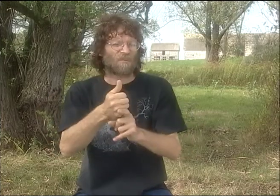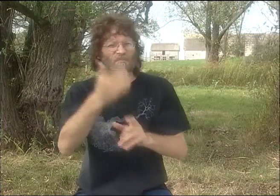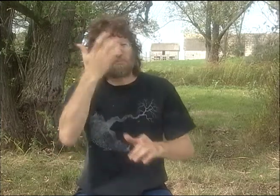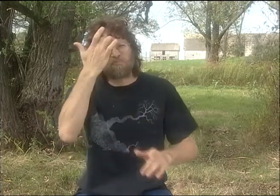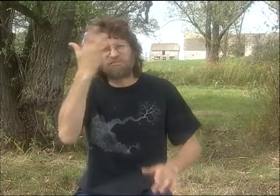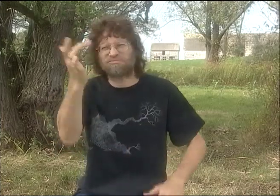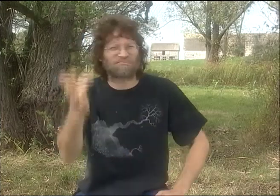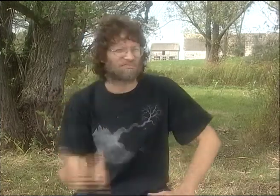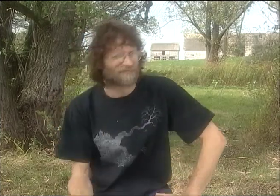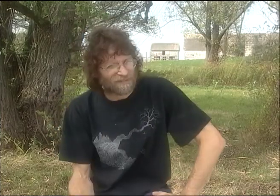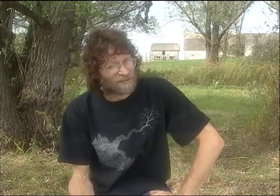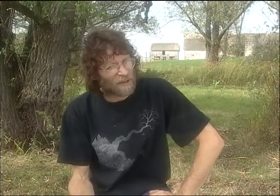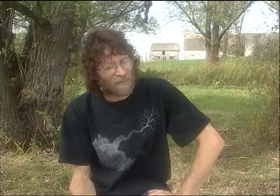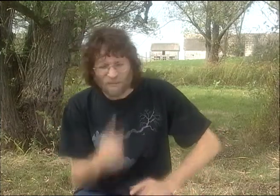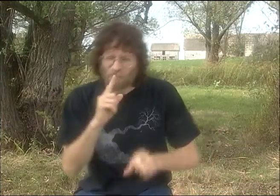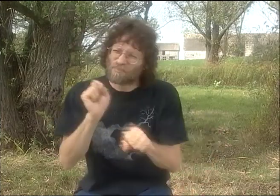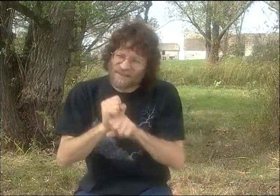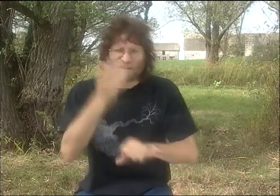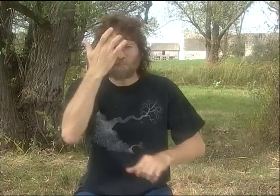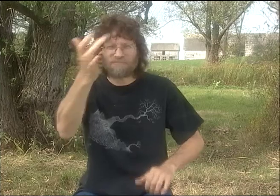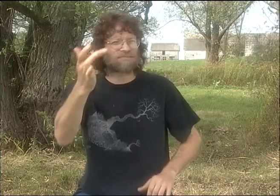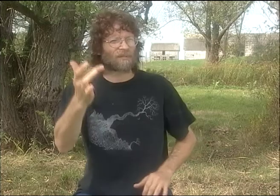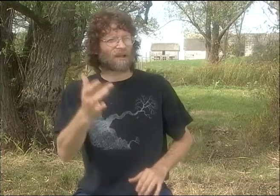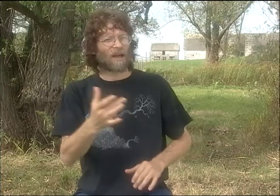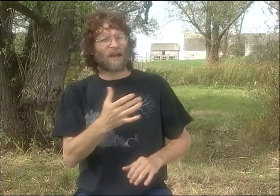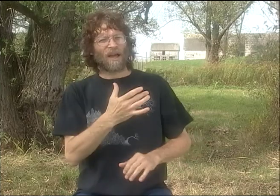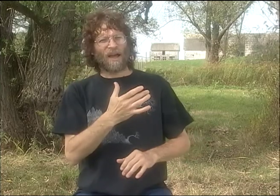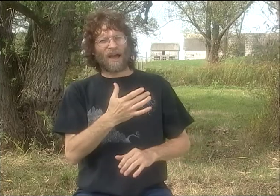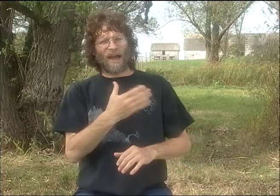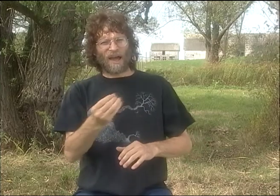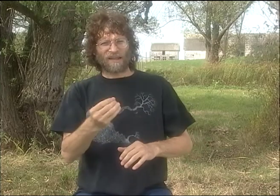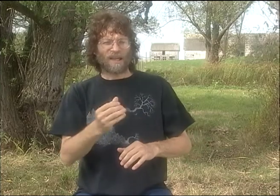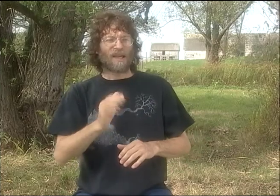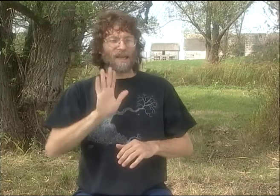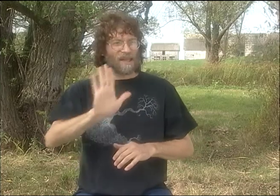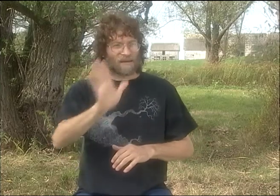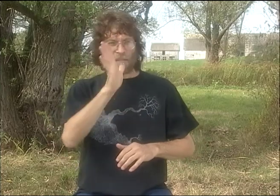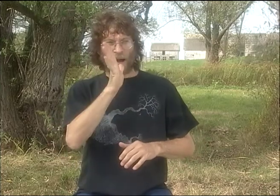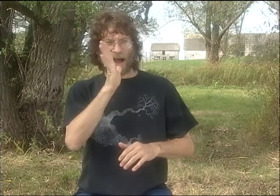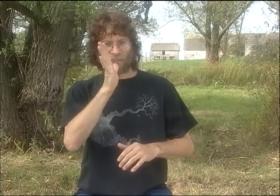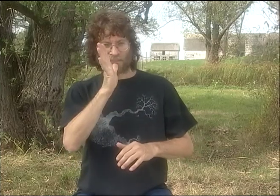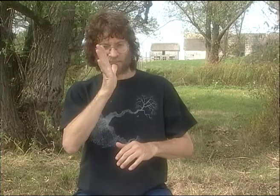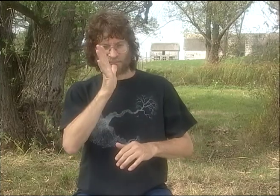AND THERE WAS THIS ONE LITTLE BOY WHO WAS JUST BRILLIANT. I MEAN, HE REALLY WAS A SMART KID.